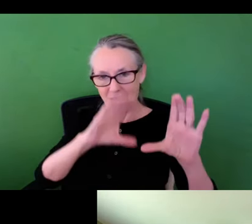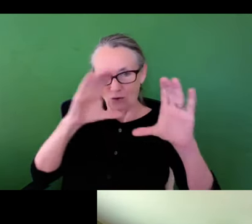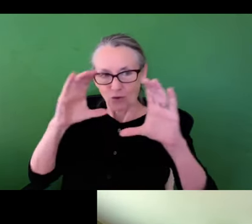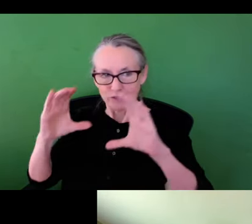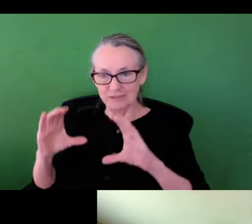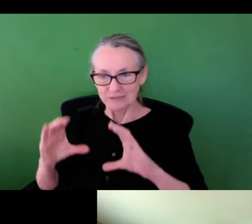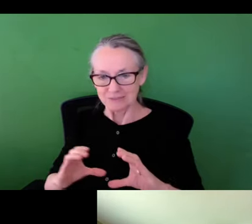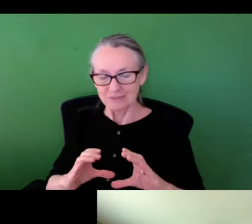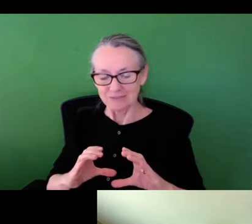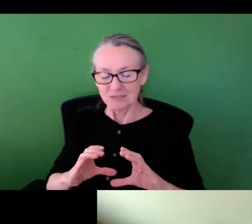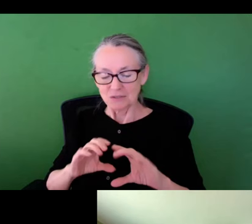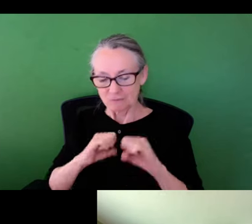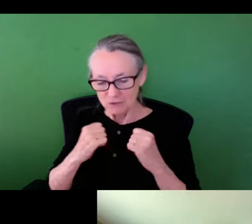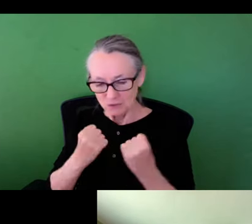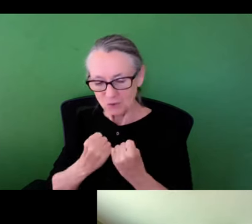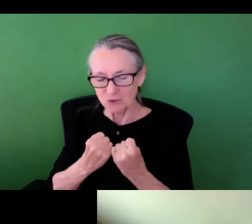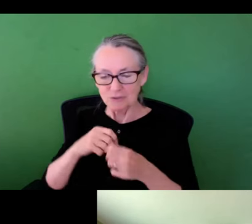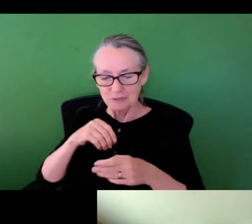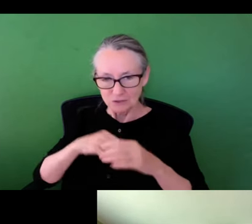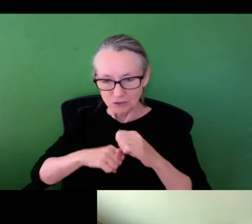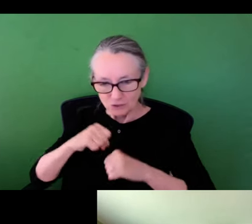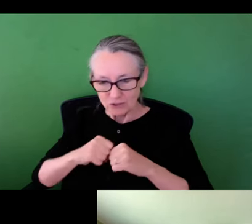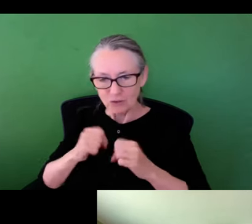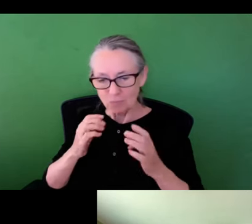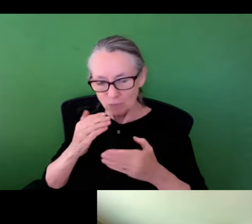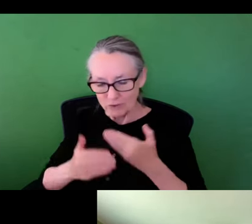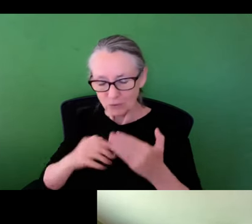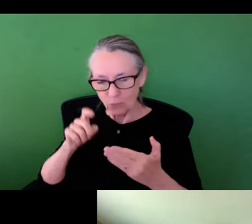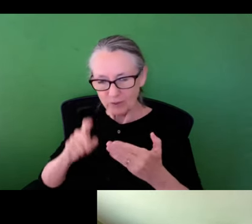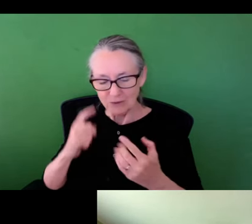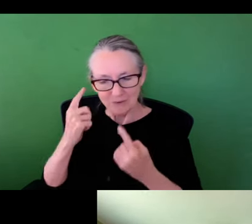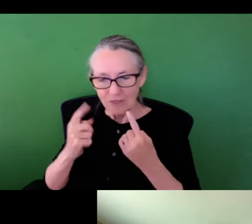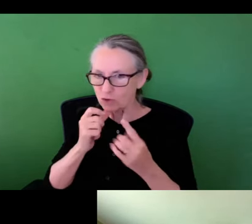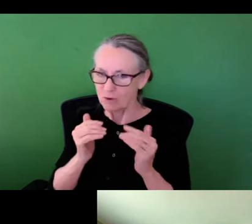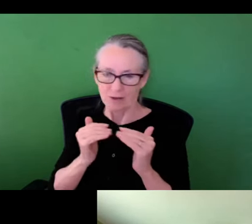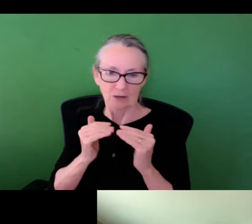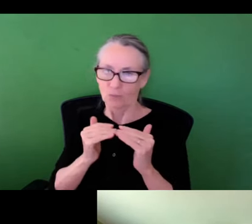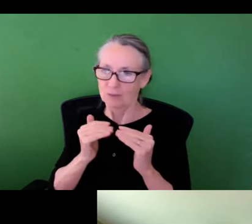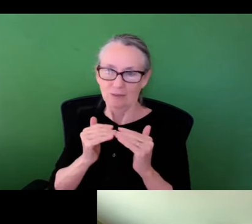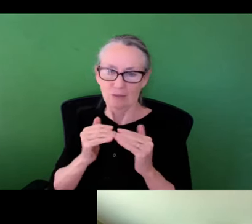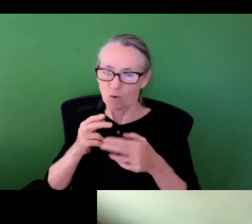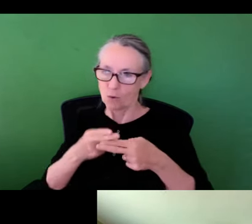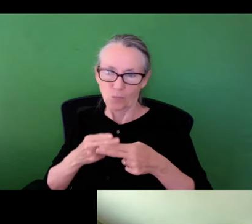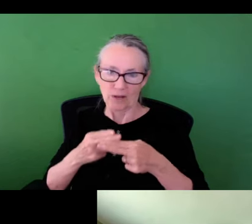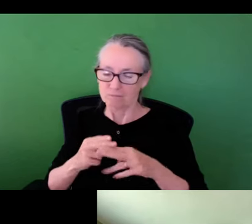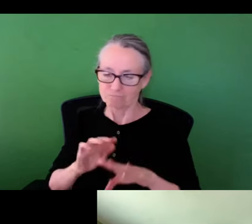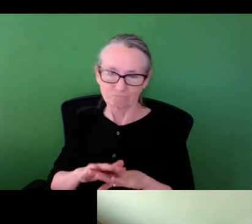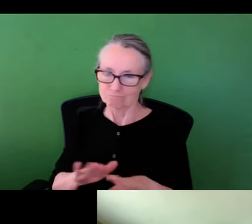That chart was really just to show the different categories of social and infrastructural processes that we need to consider. They are